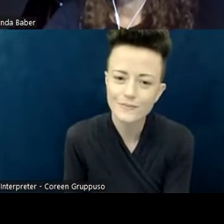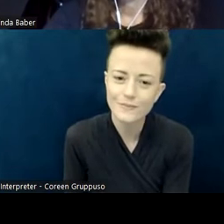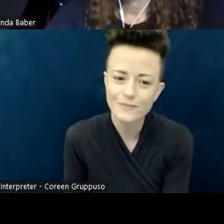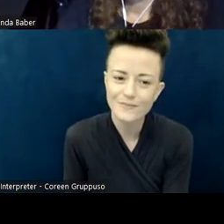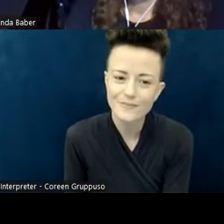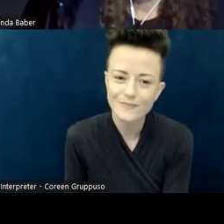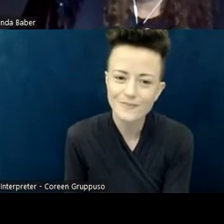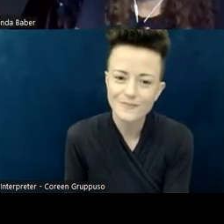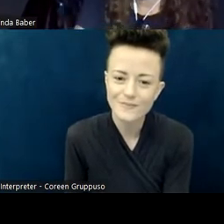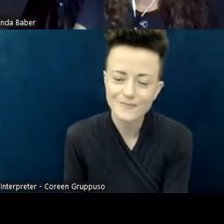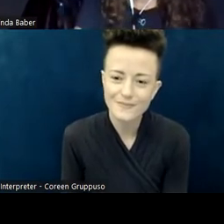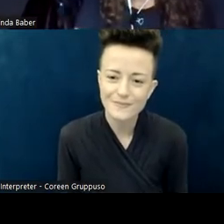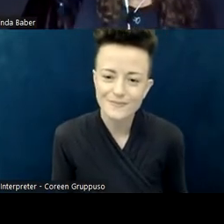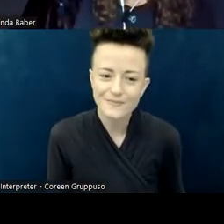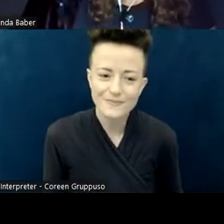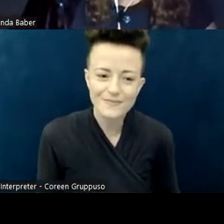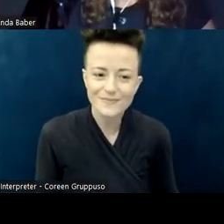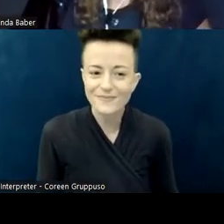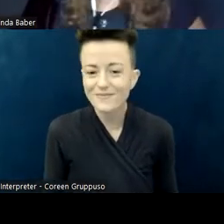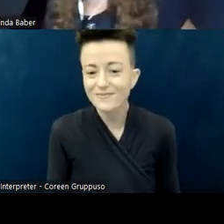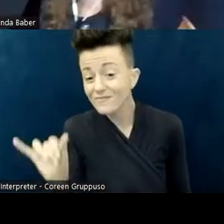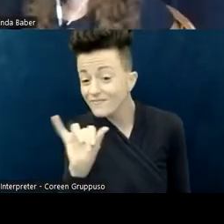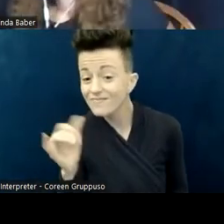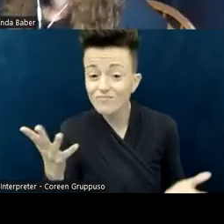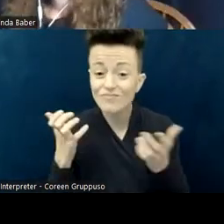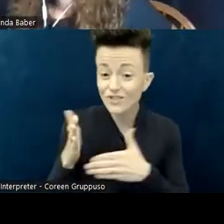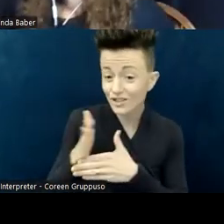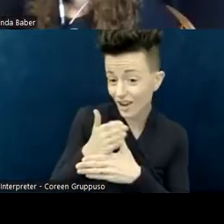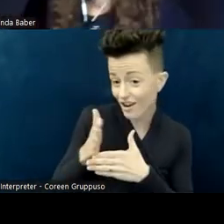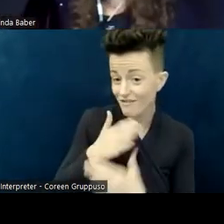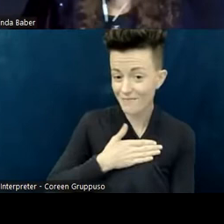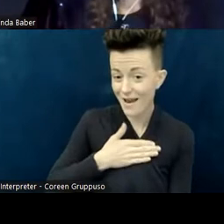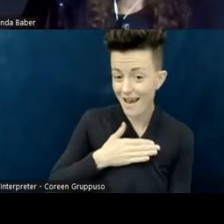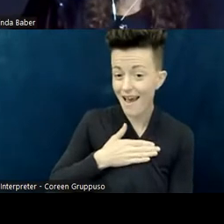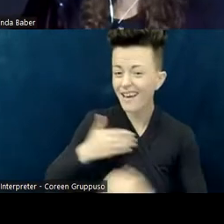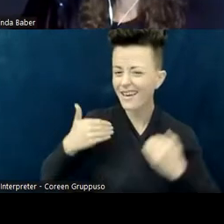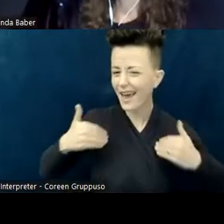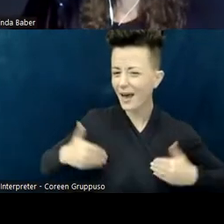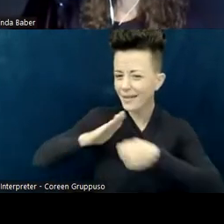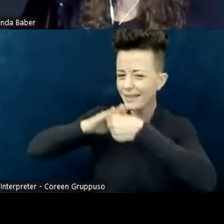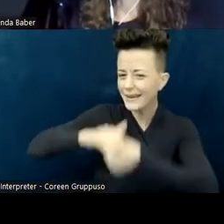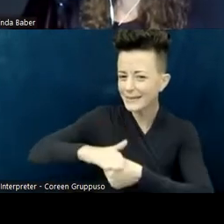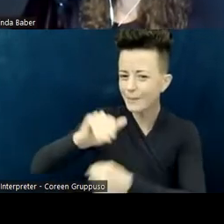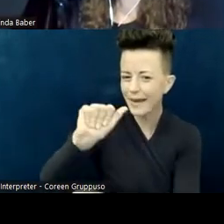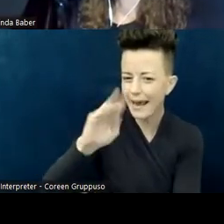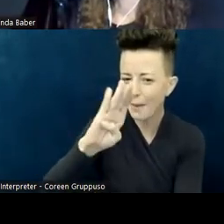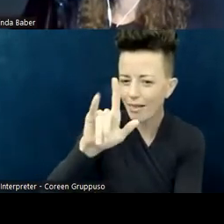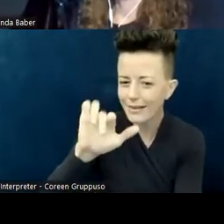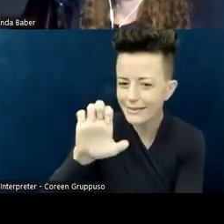I also wanted to share a little bit about my ableism story, I guess. I come from a background as an occupational therapist;